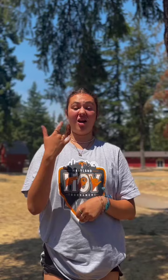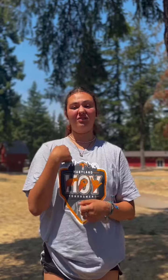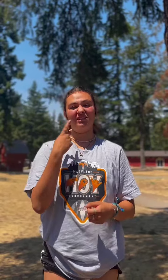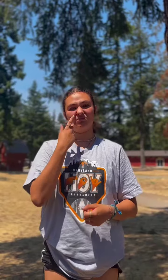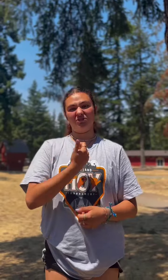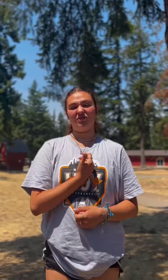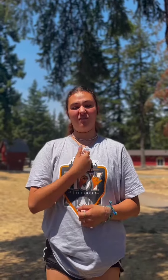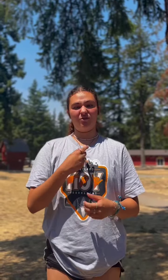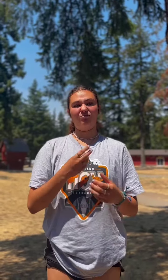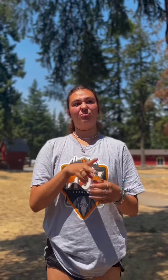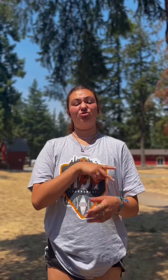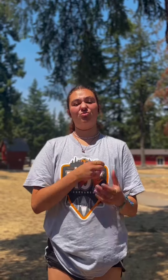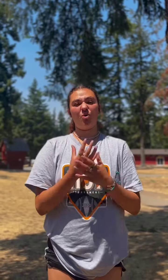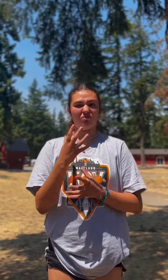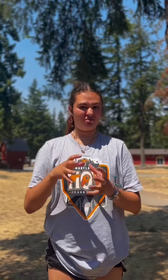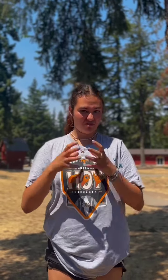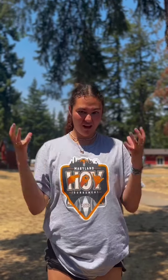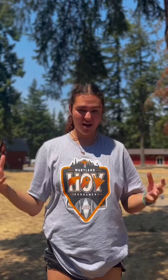I can see myself and my personality has grown a lot.